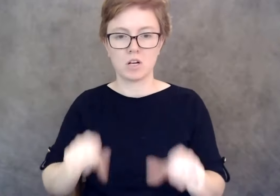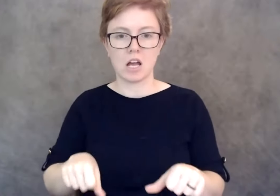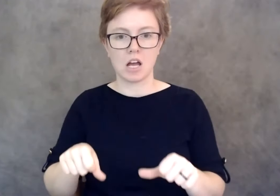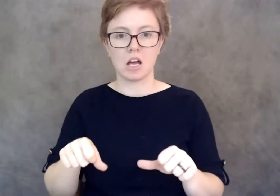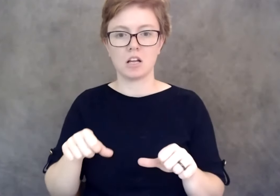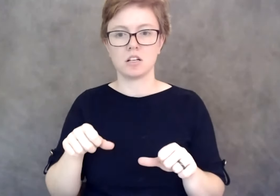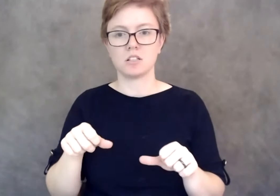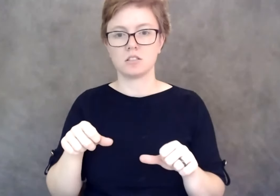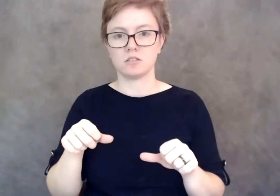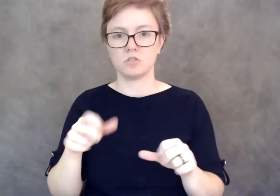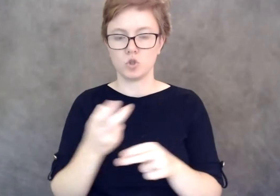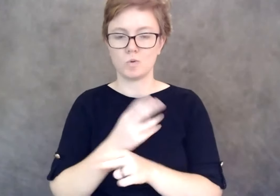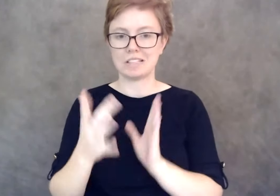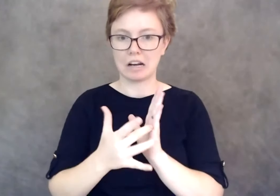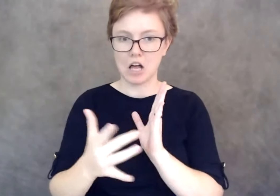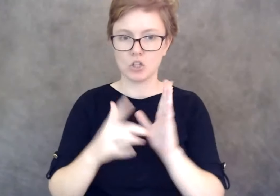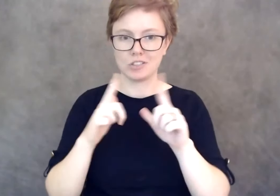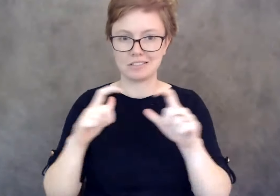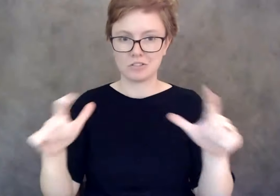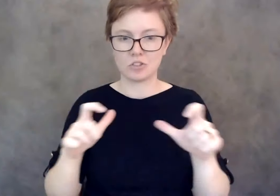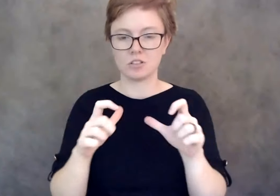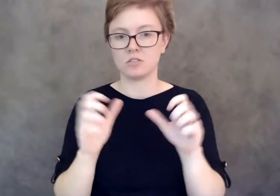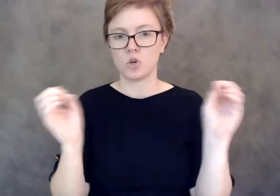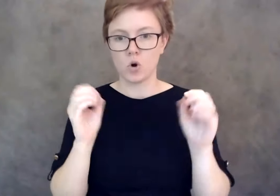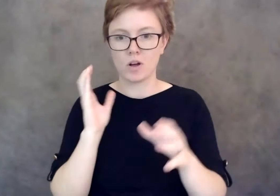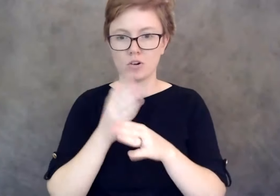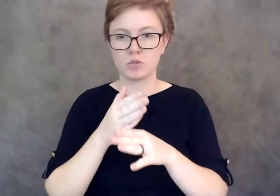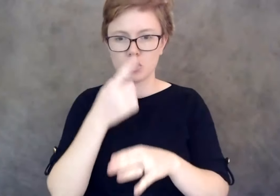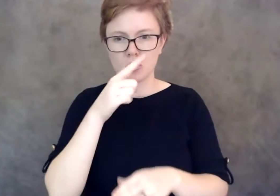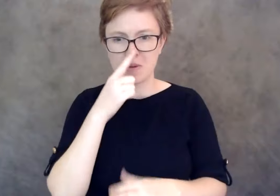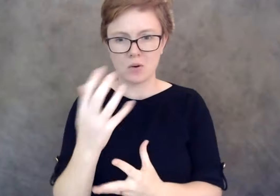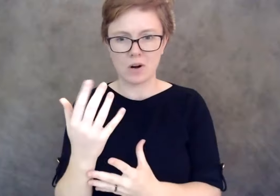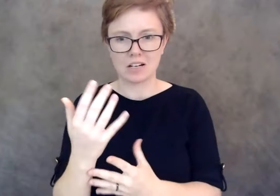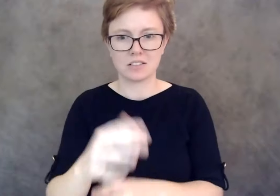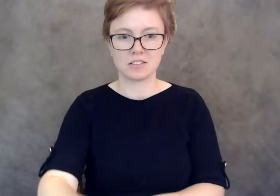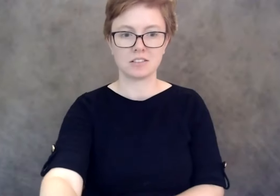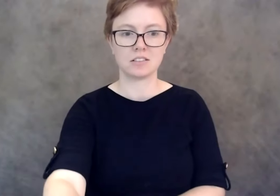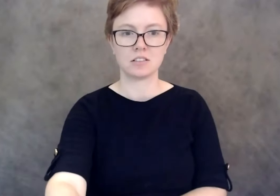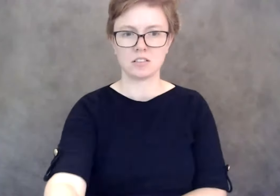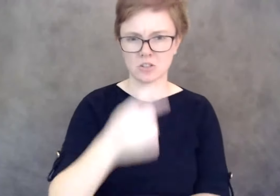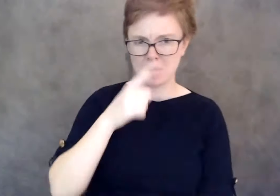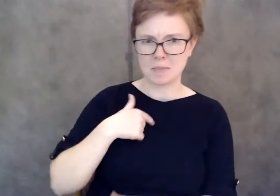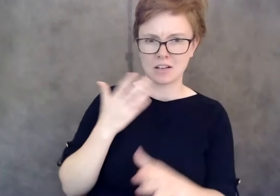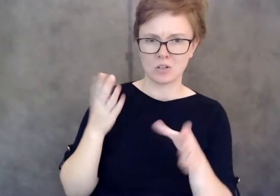their technology without interruption. So if you could just ****. - And I can close afterwards, is that it? Yes, yes you can.